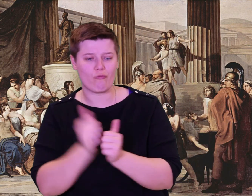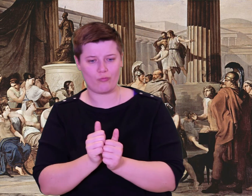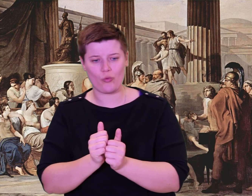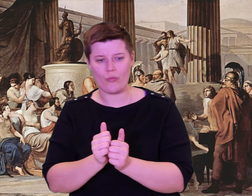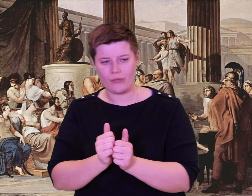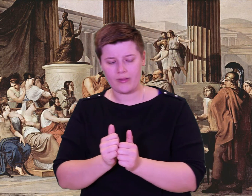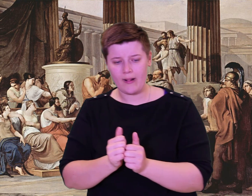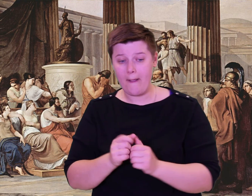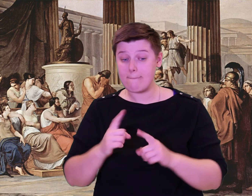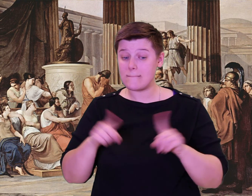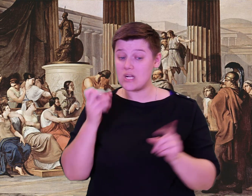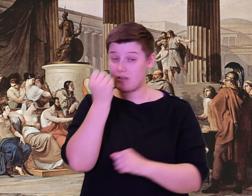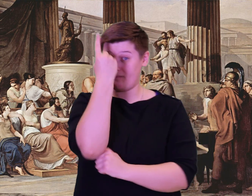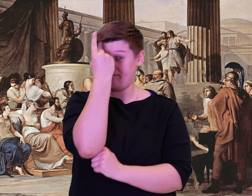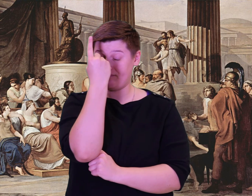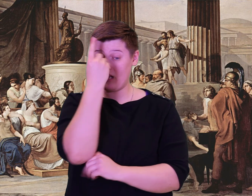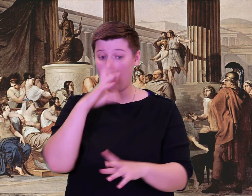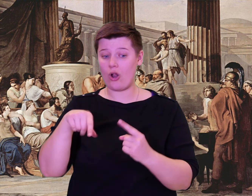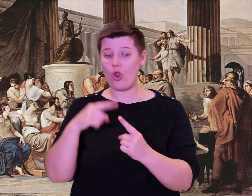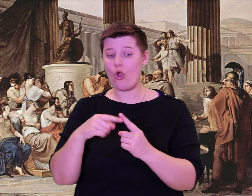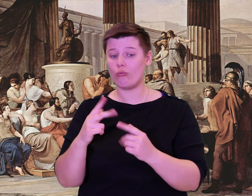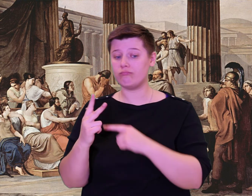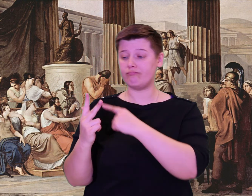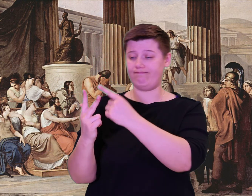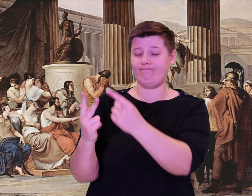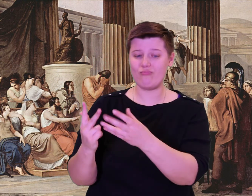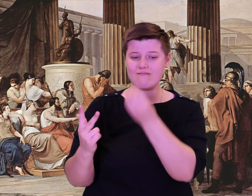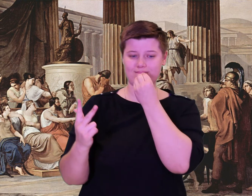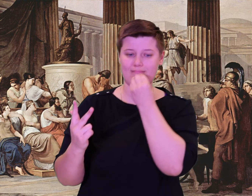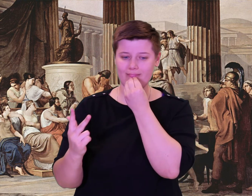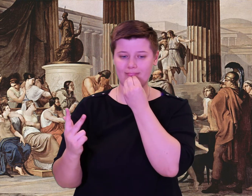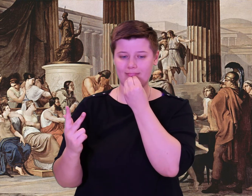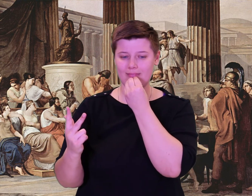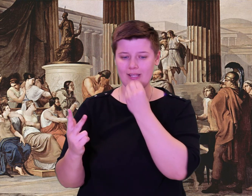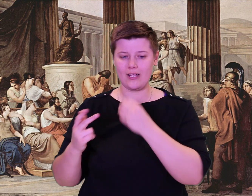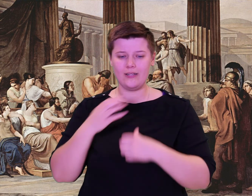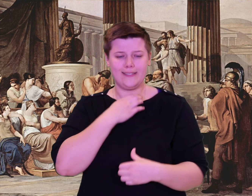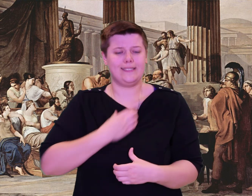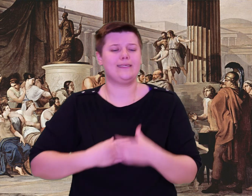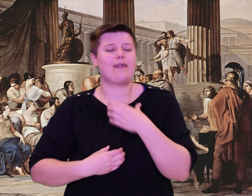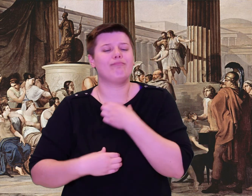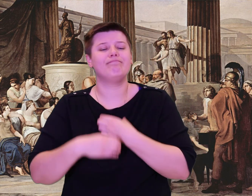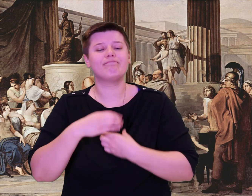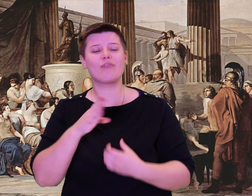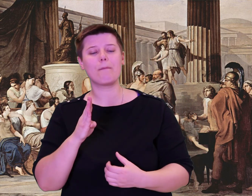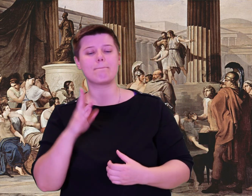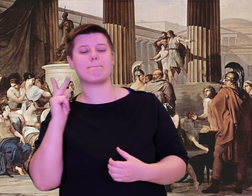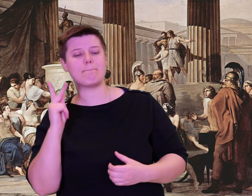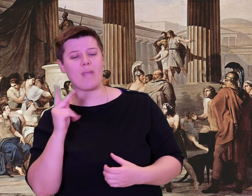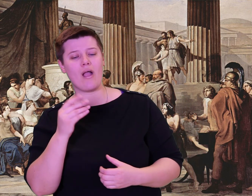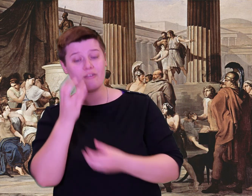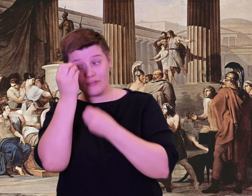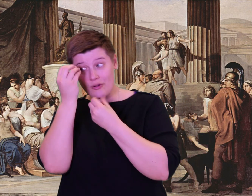We picnicked by the ships, then I chose two men, and one slave to make third, to